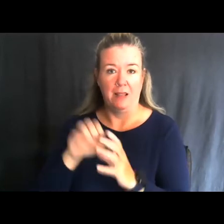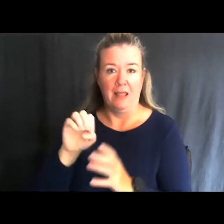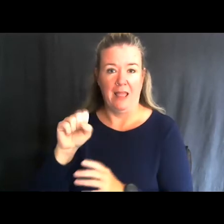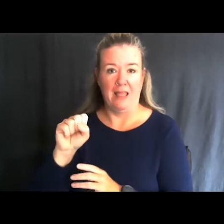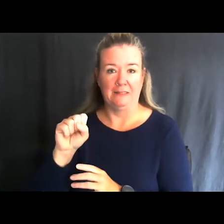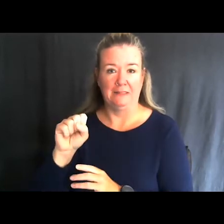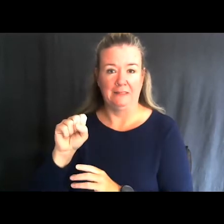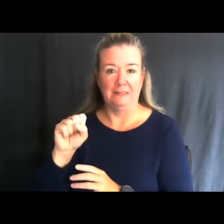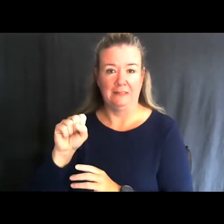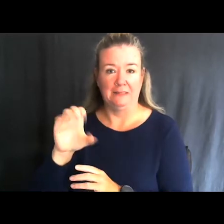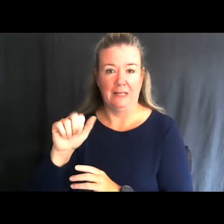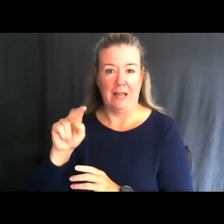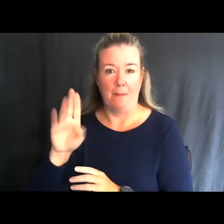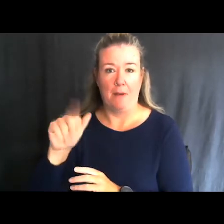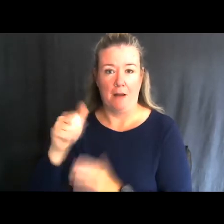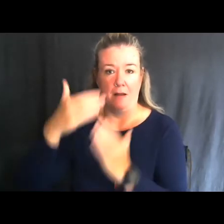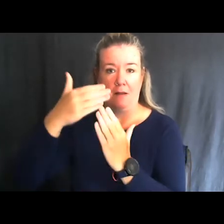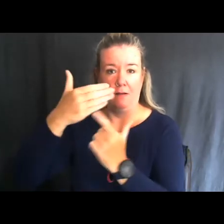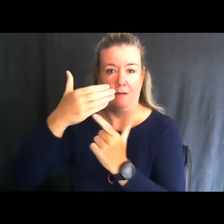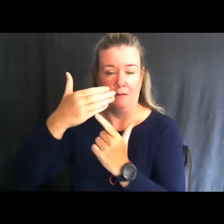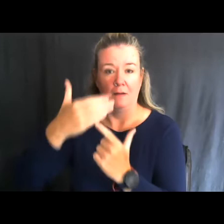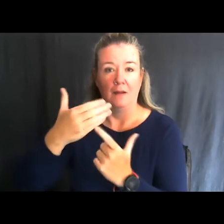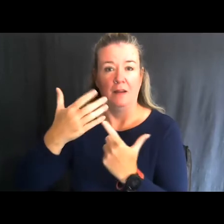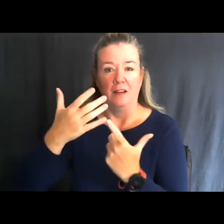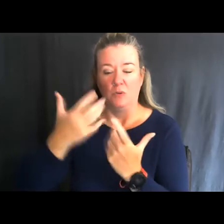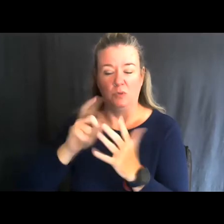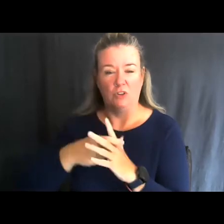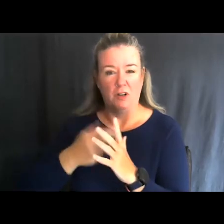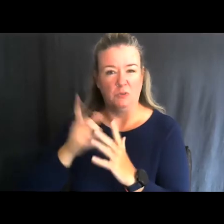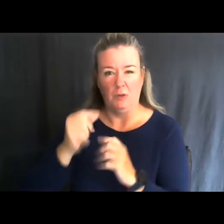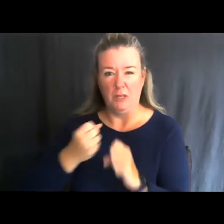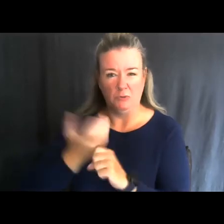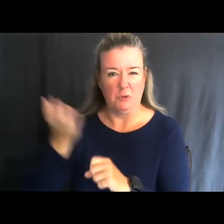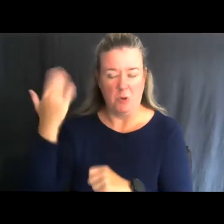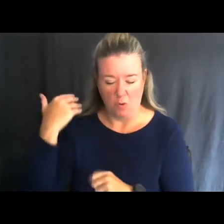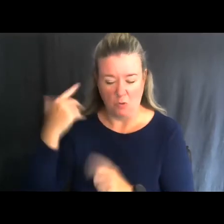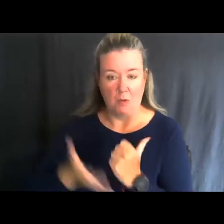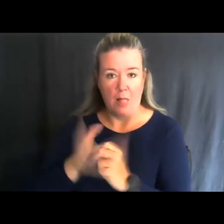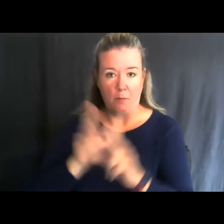We started a program back, oh, 20 years ago or so to help people with disabilities get